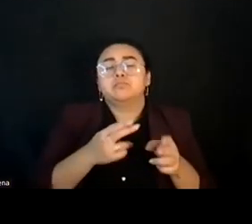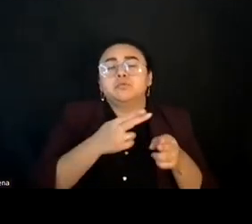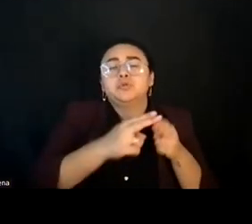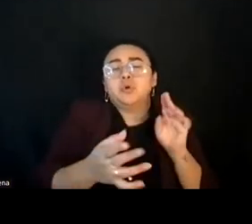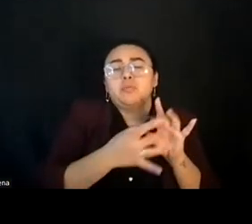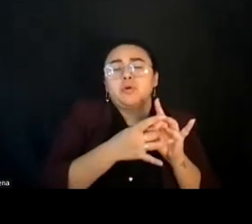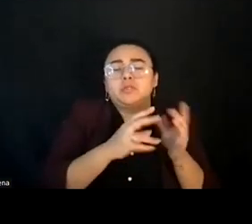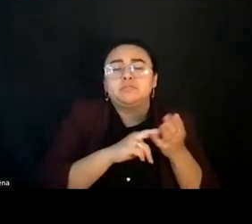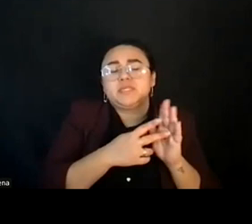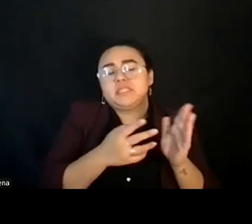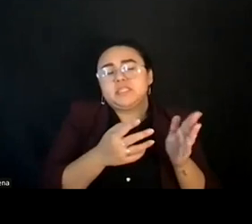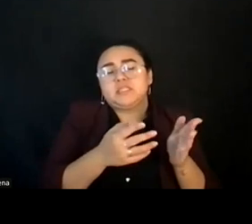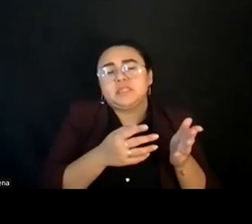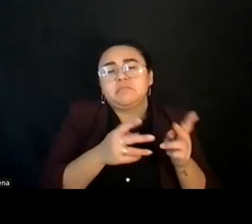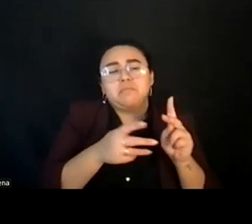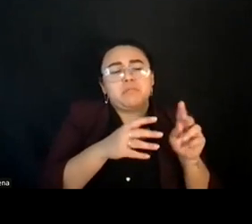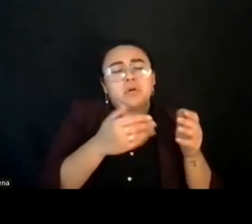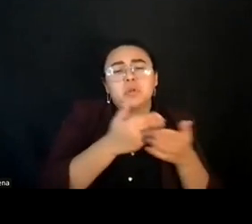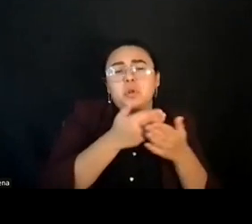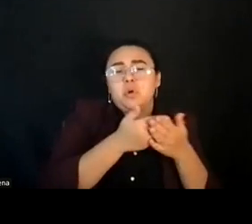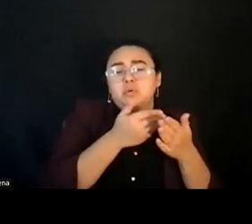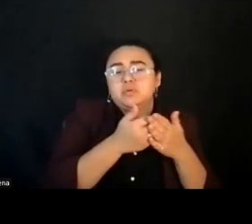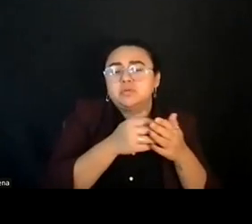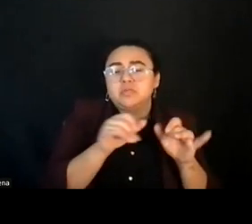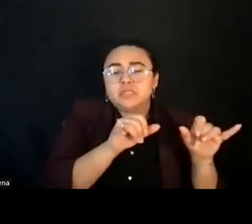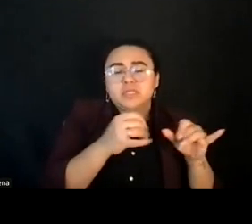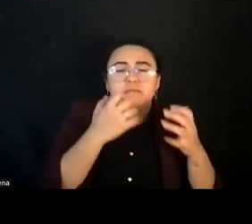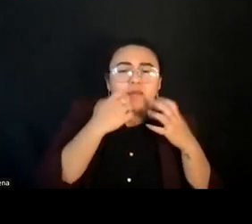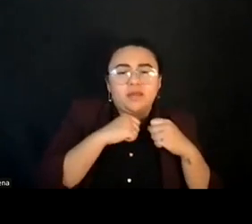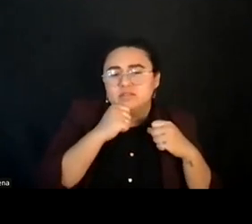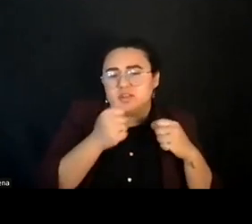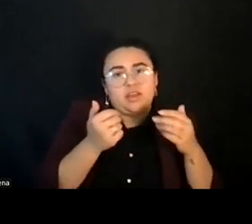But they have the same values, but they still don't get along.